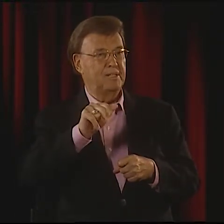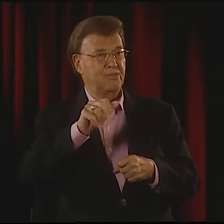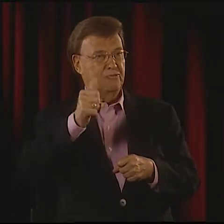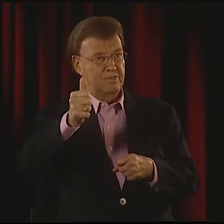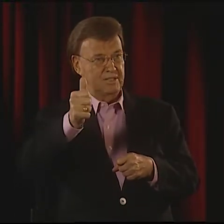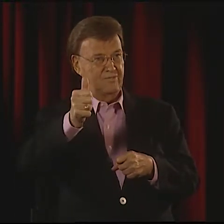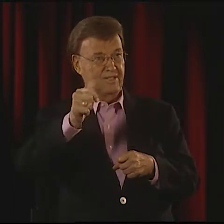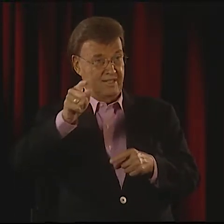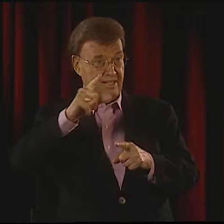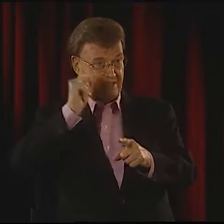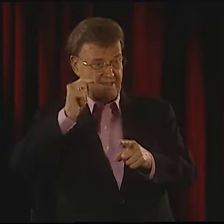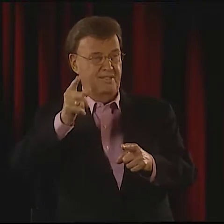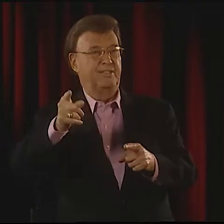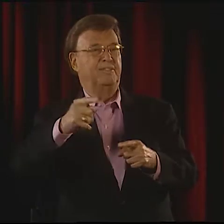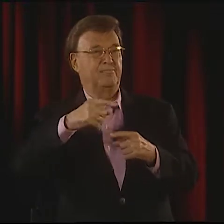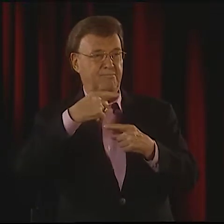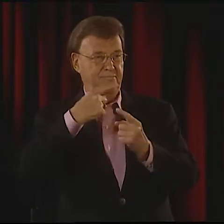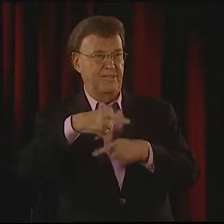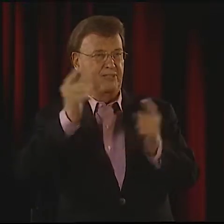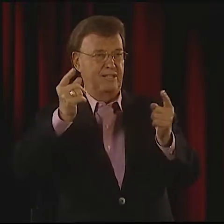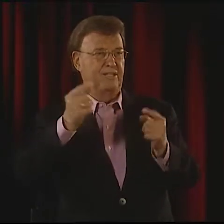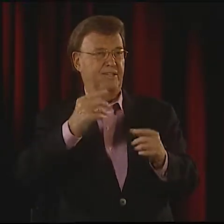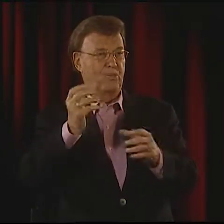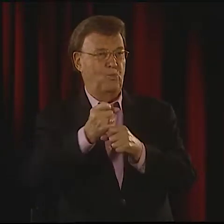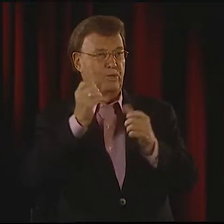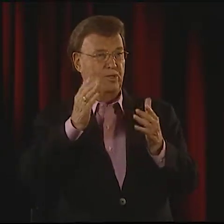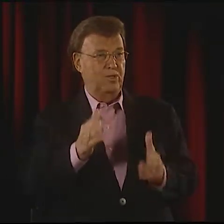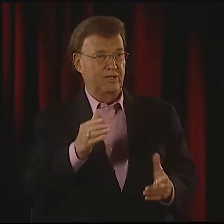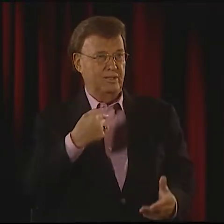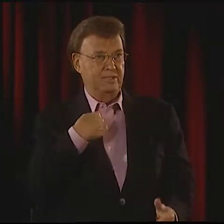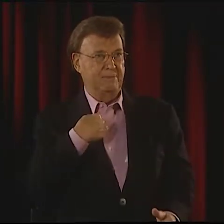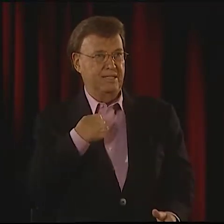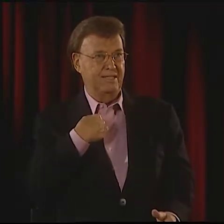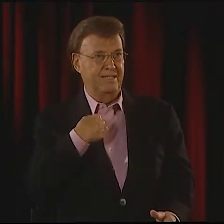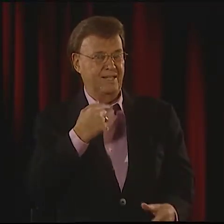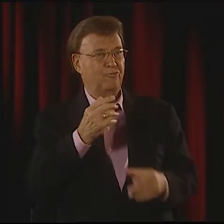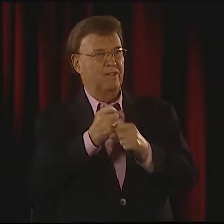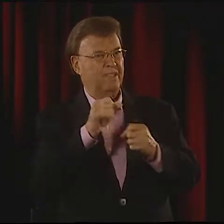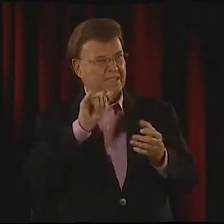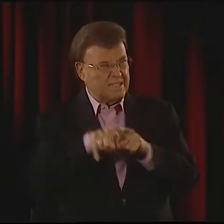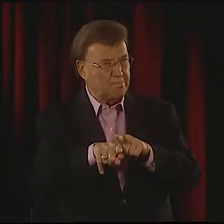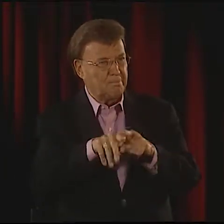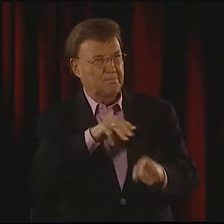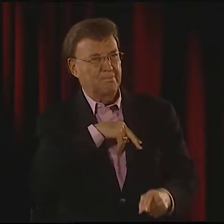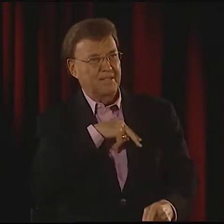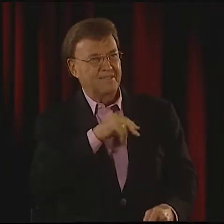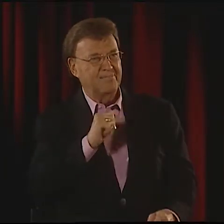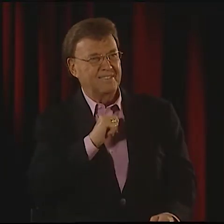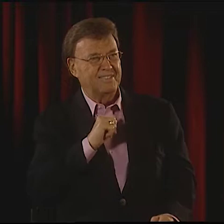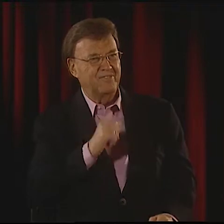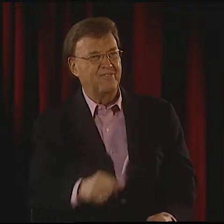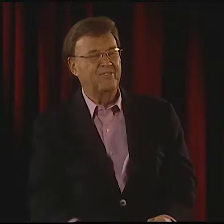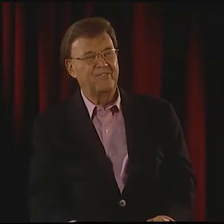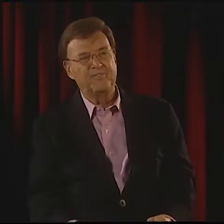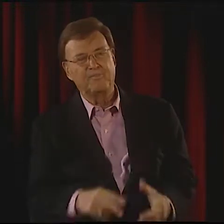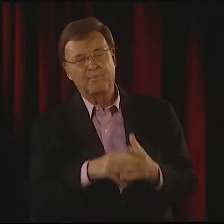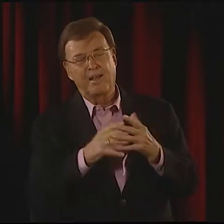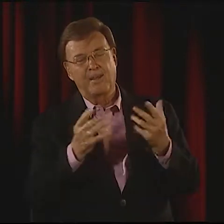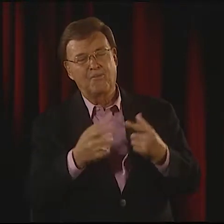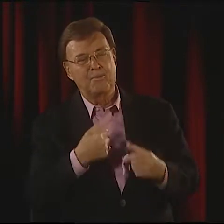IN MY SENIOR YEAR, BOB, WHO WAS AT GALLAUDET, ANNOUNCED THE WINNER, AND IT WAS MYSELF. I RECEIVED THE SAME MEDAL THAT HE HAD RECEIVED EARLIER.